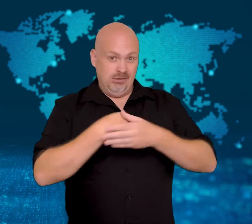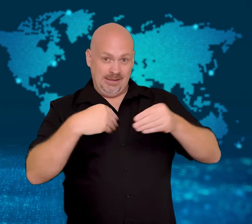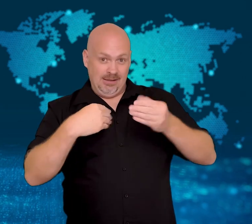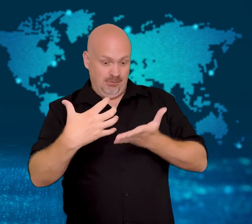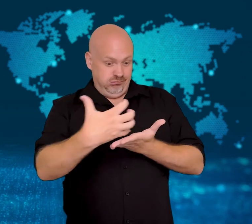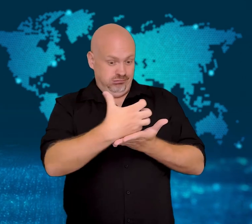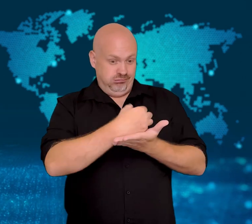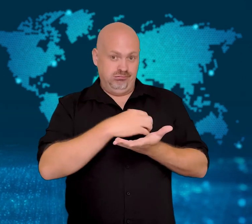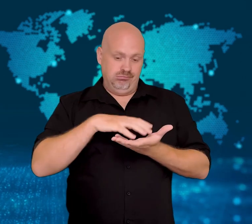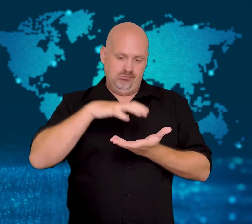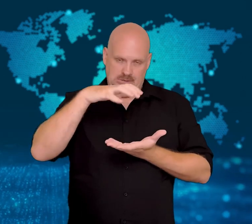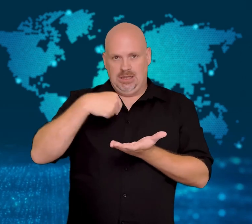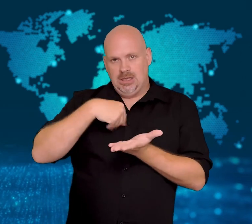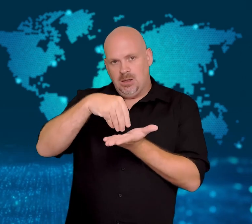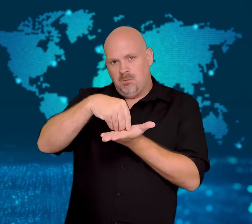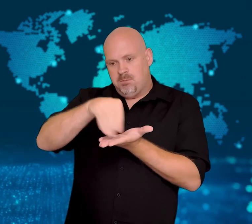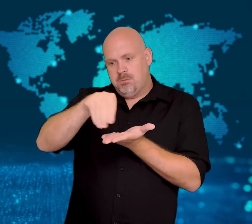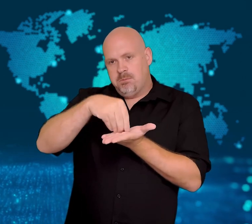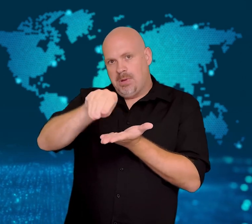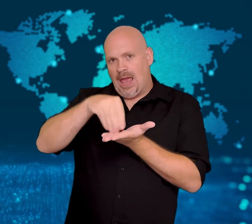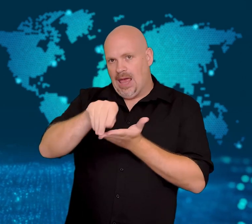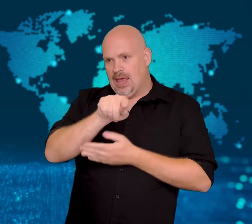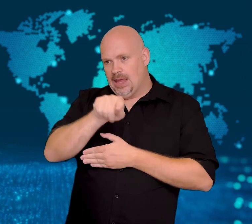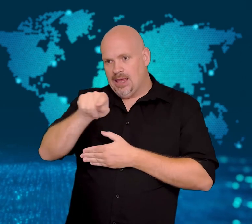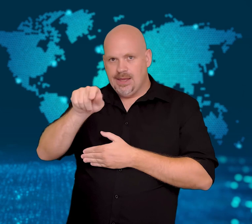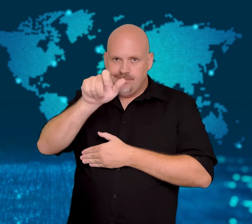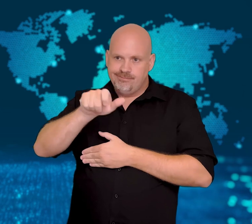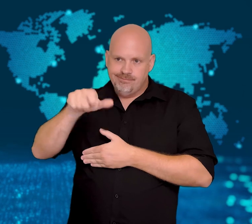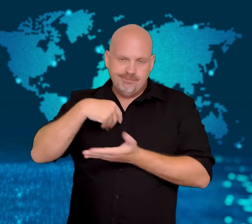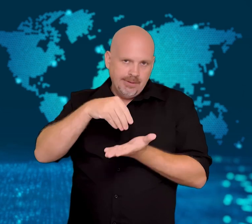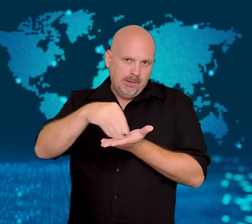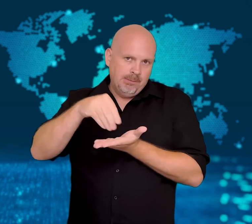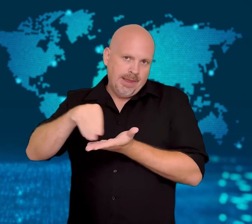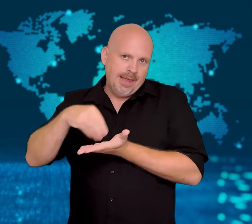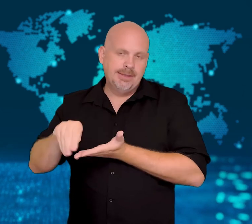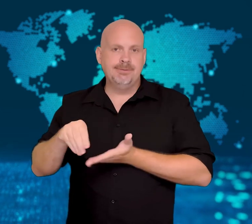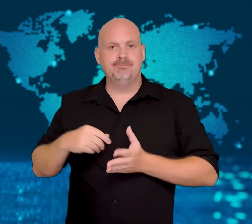She said she would use what she earned from the campaign to pay the models.